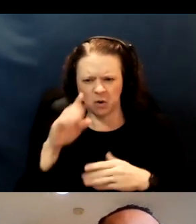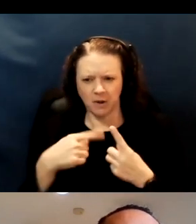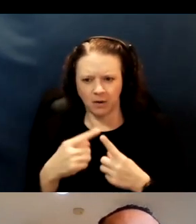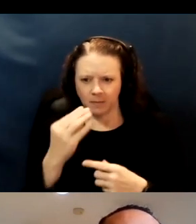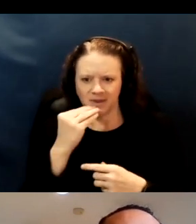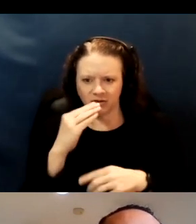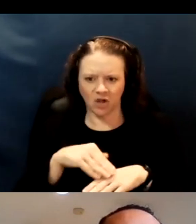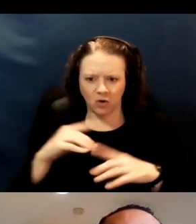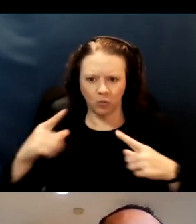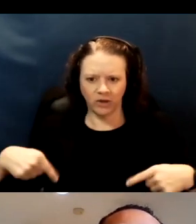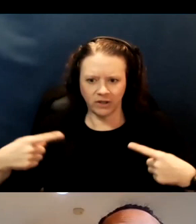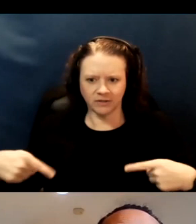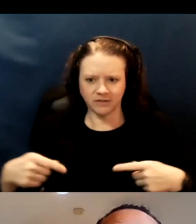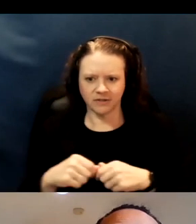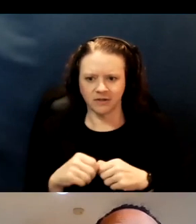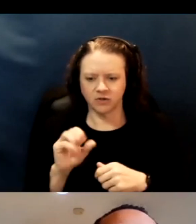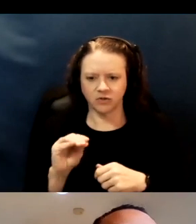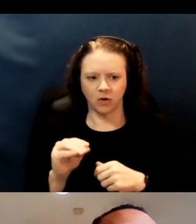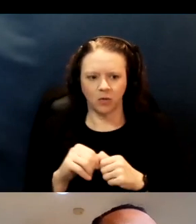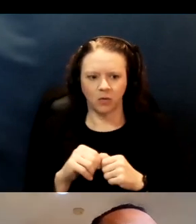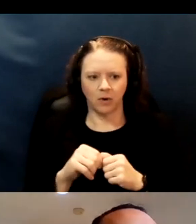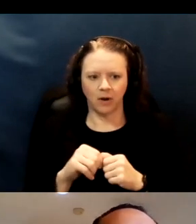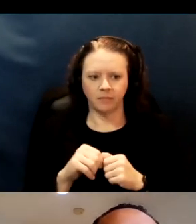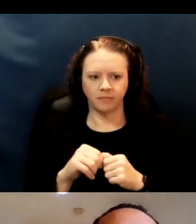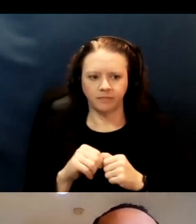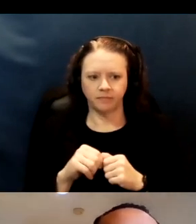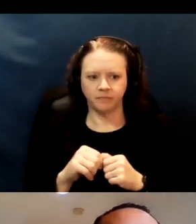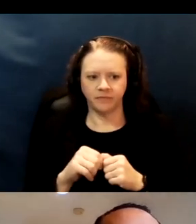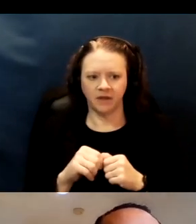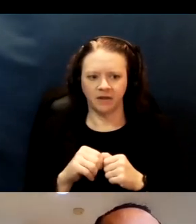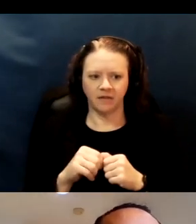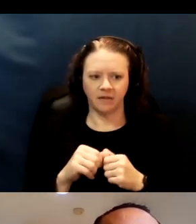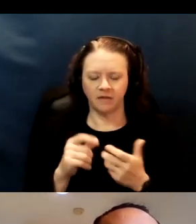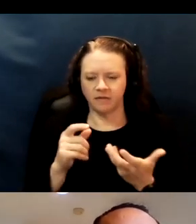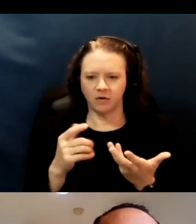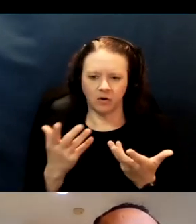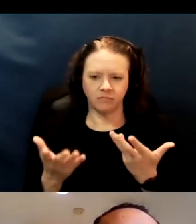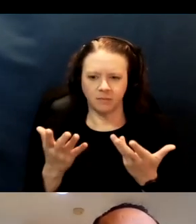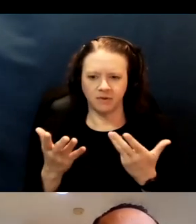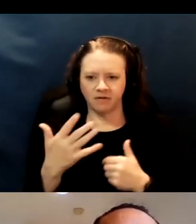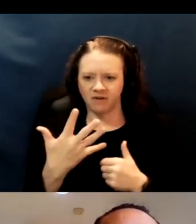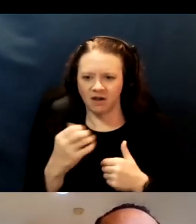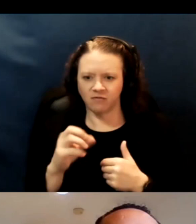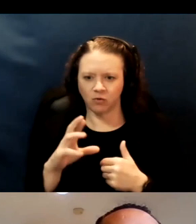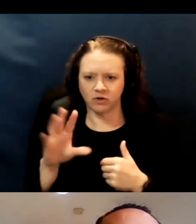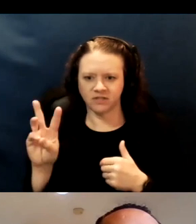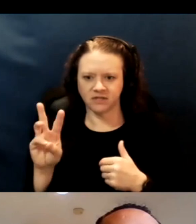So there are five or six Meals on Wheels providers in the county,